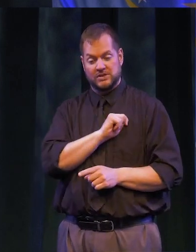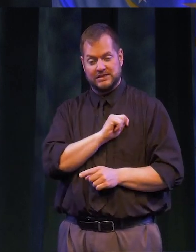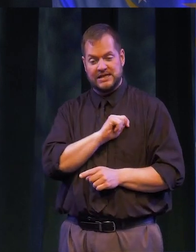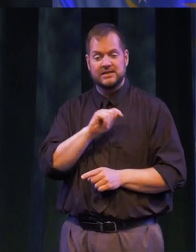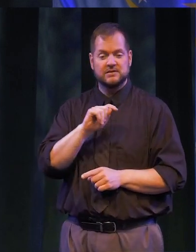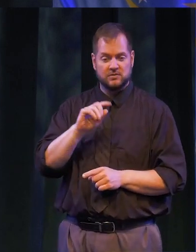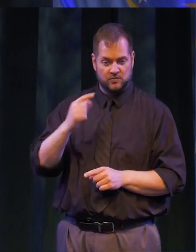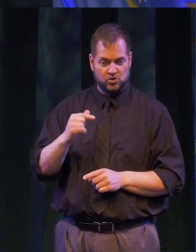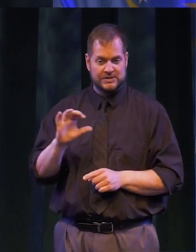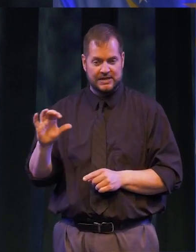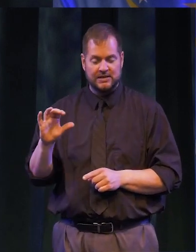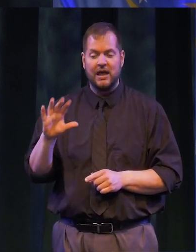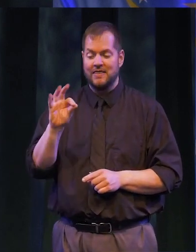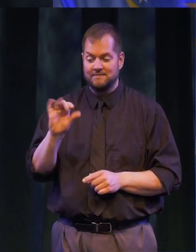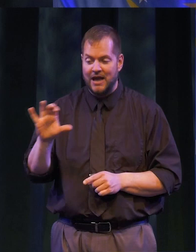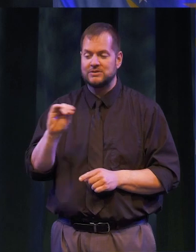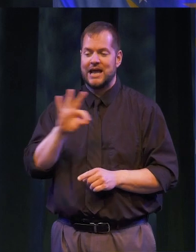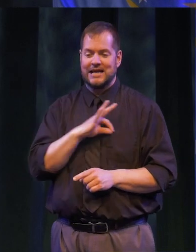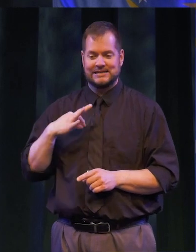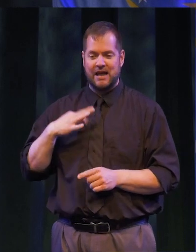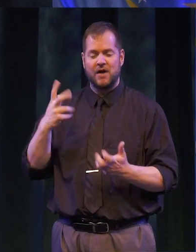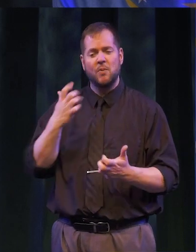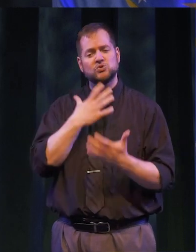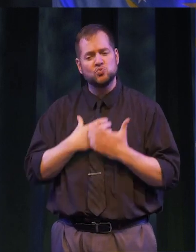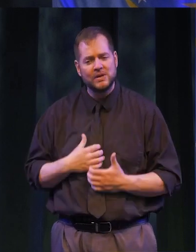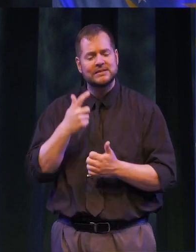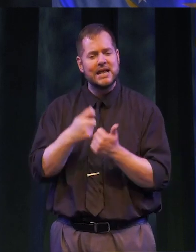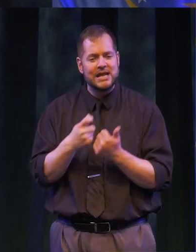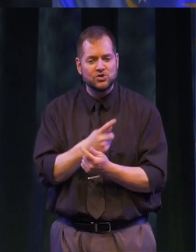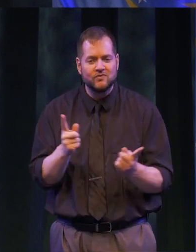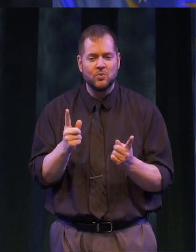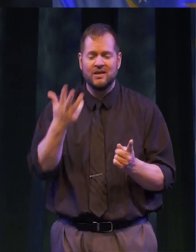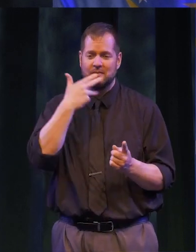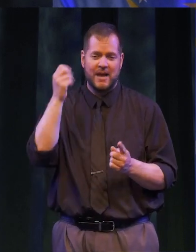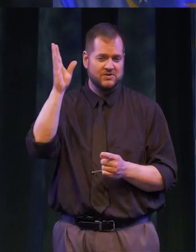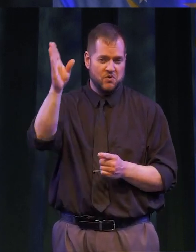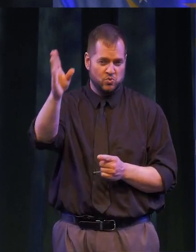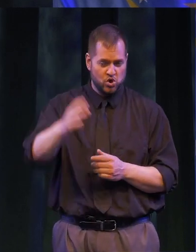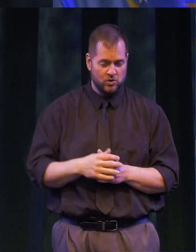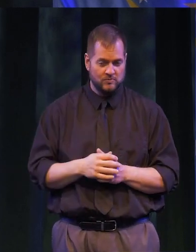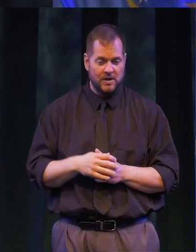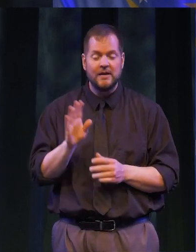TRUSTEES, OUR FACULTY, AND STAFF, LET ME WISH EACH OF YOU THE VERY BEST FUTURE FILLED WITH